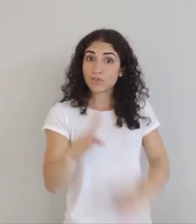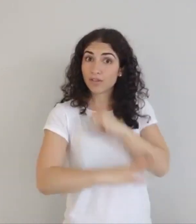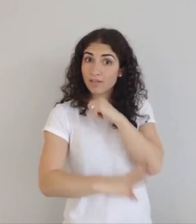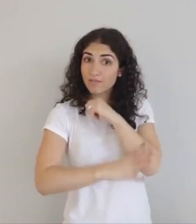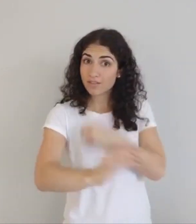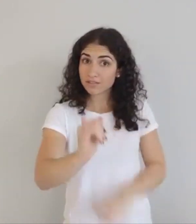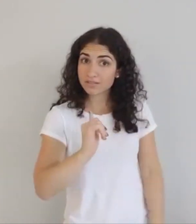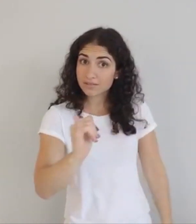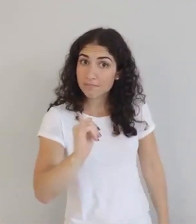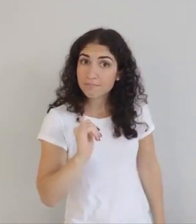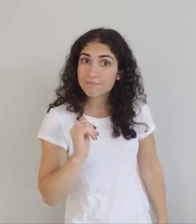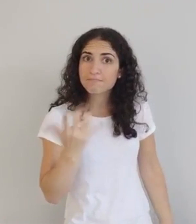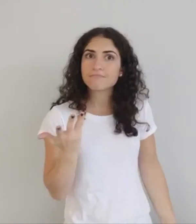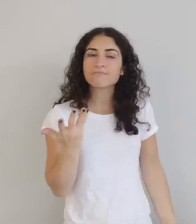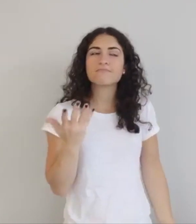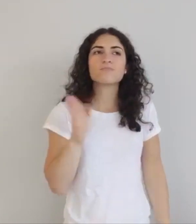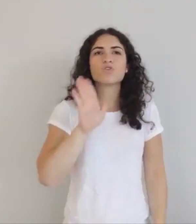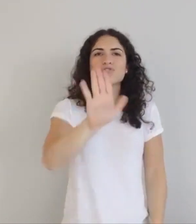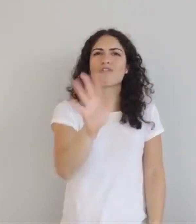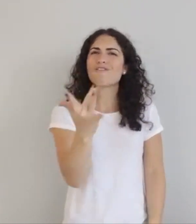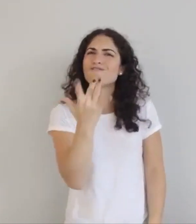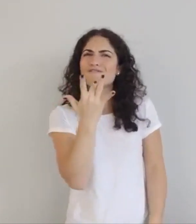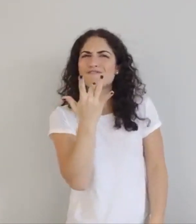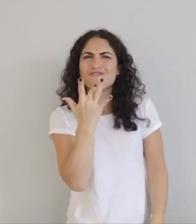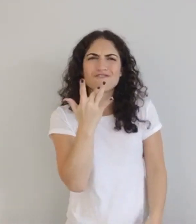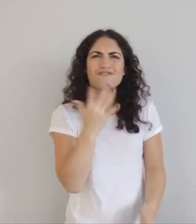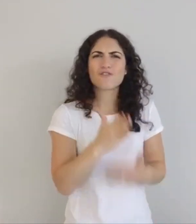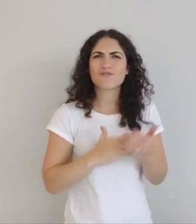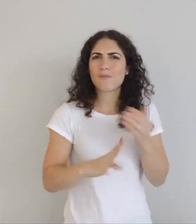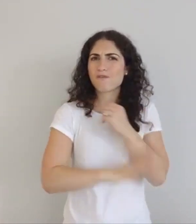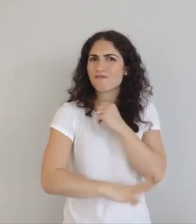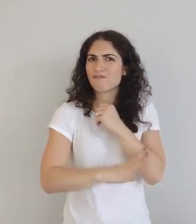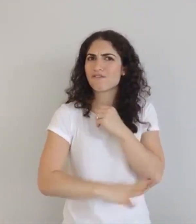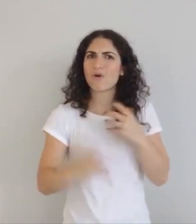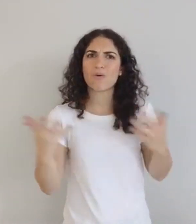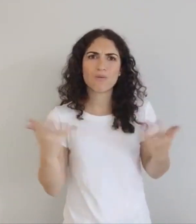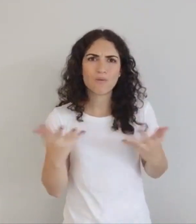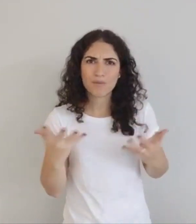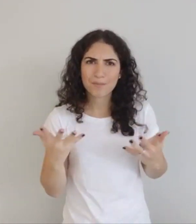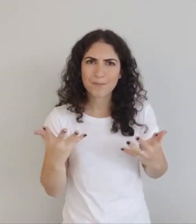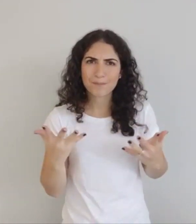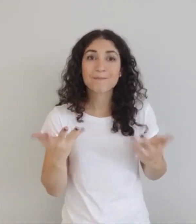Do you like fall like me? What's your favorite part of fall?